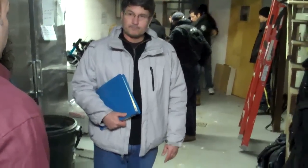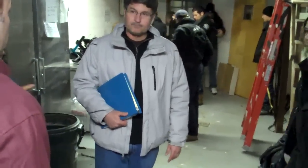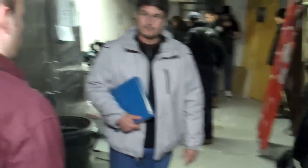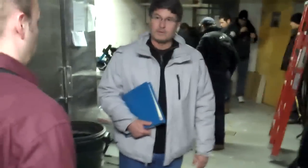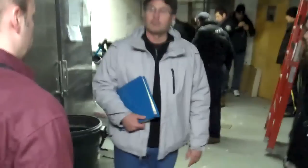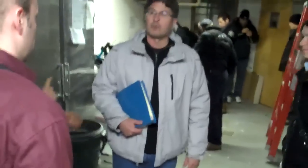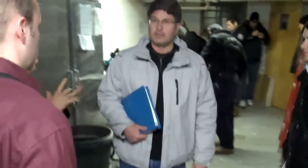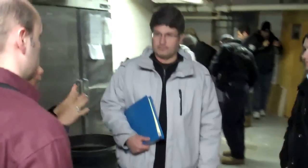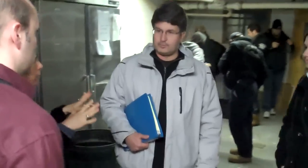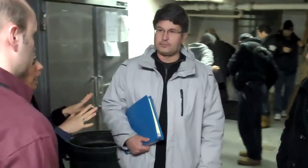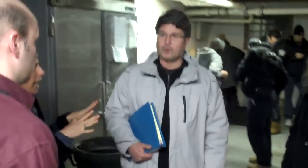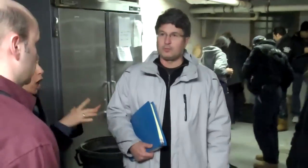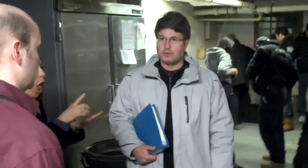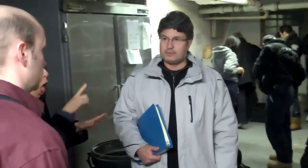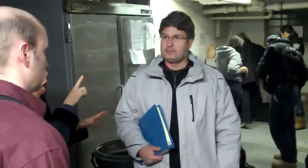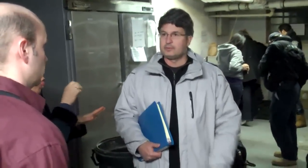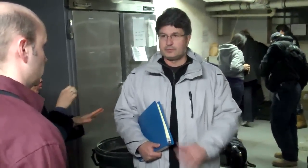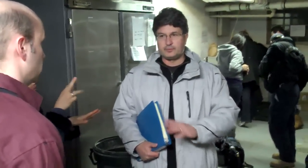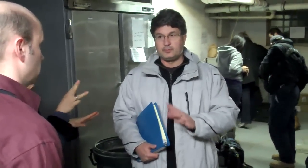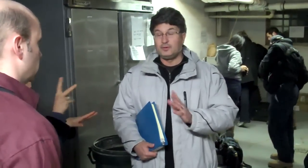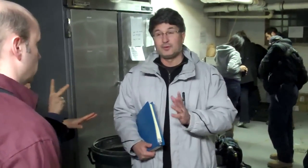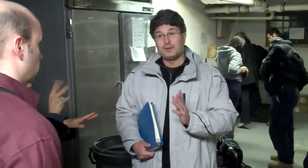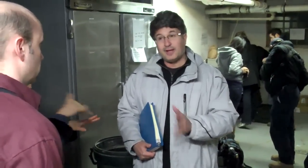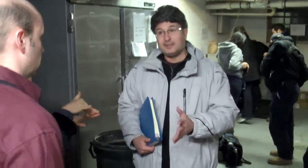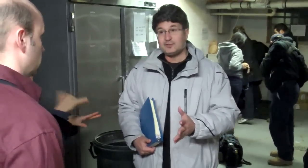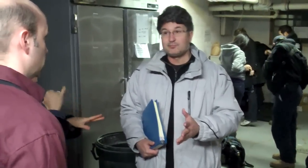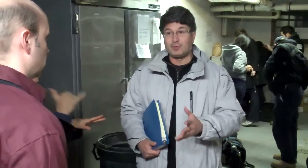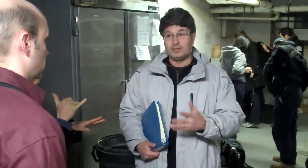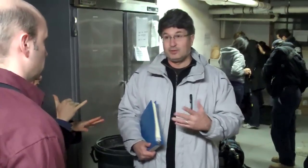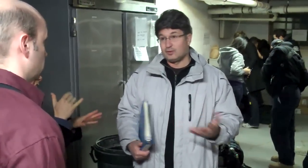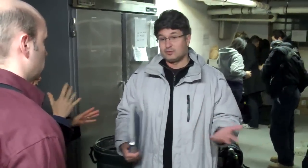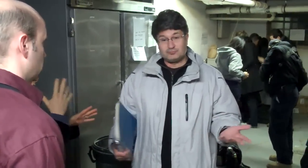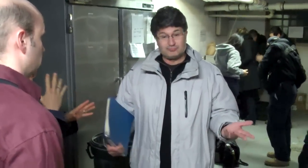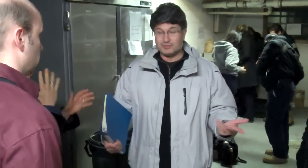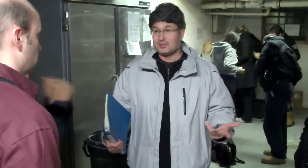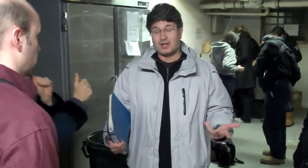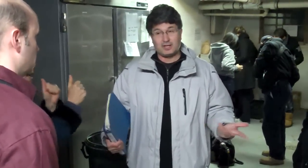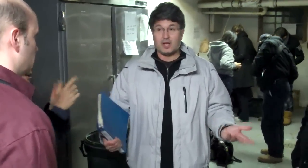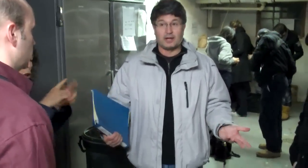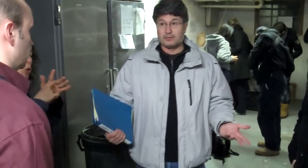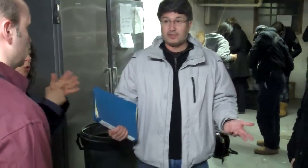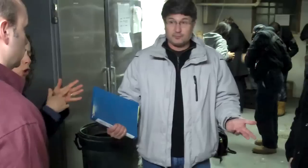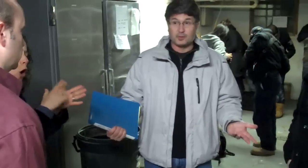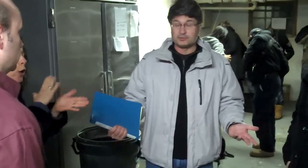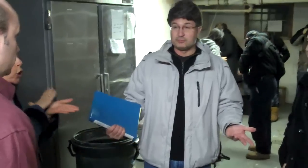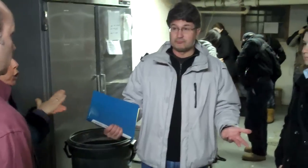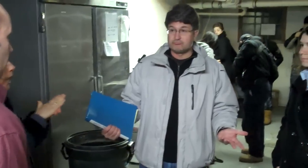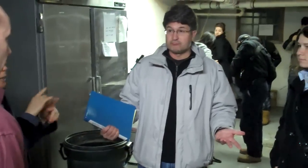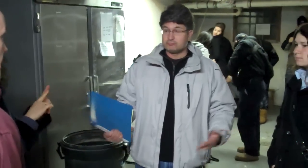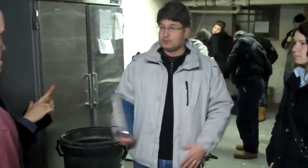And I'm playing it low key, correct? Right. To start with, you're nice, but you're just not going to hire a deaf person.